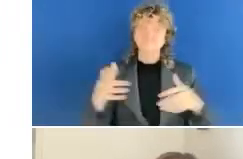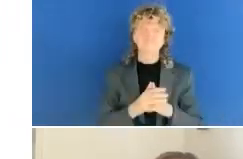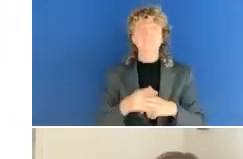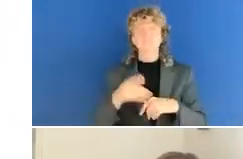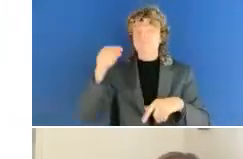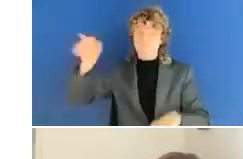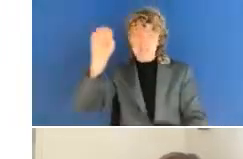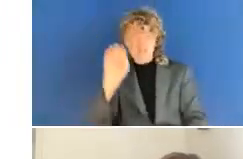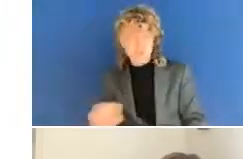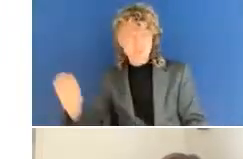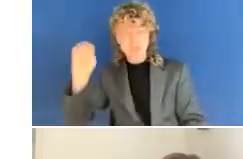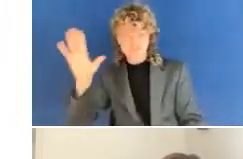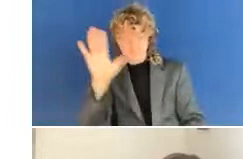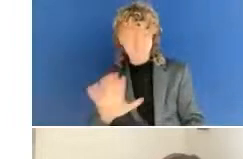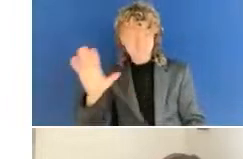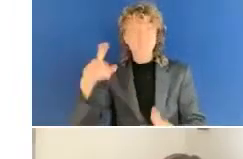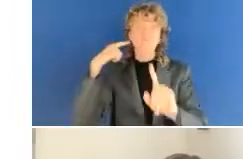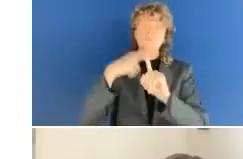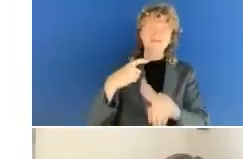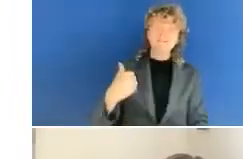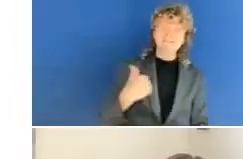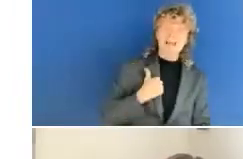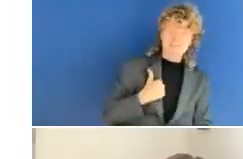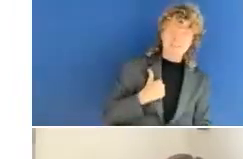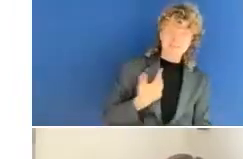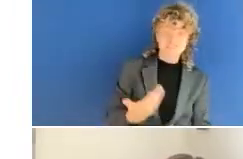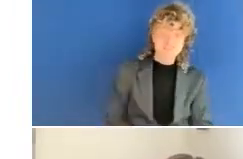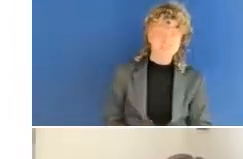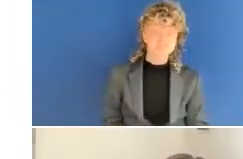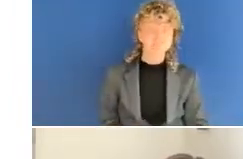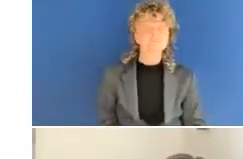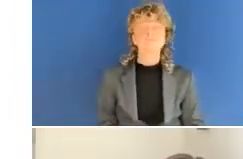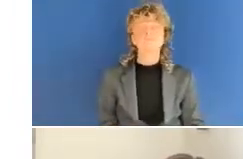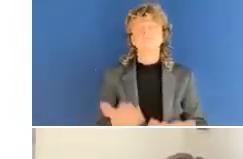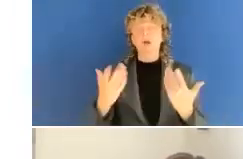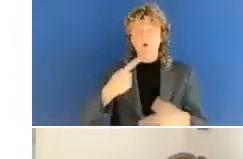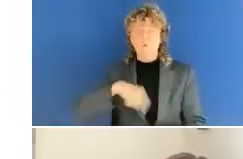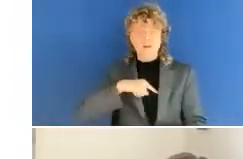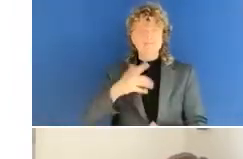So what I want we want to say is this is where the IAAP plays such a significant role